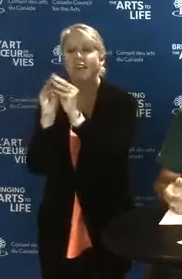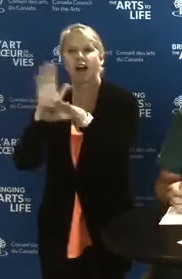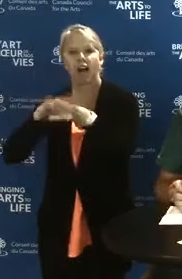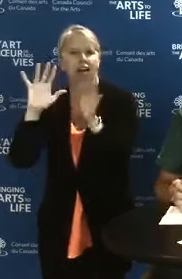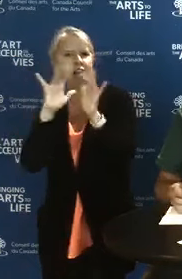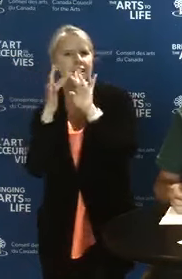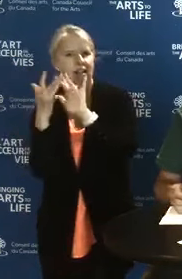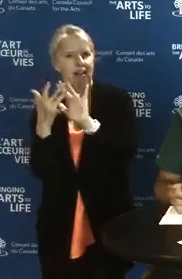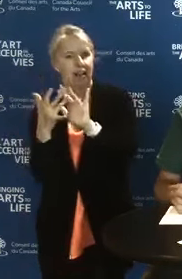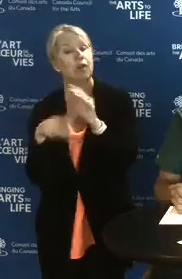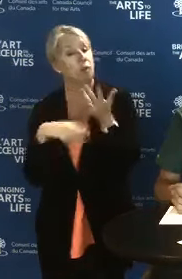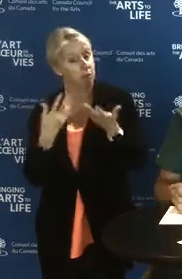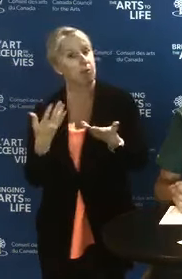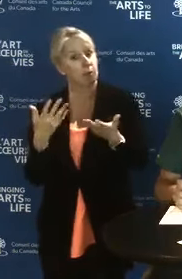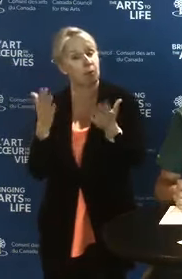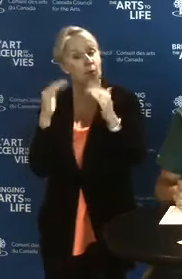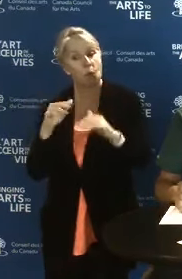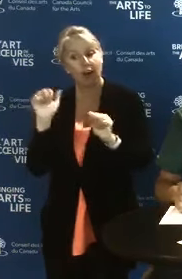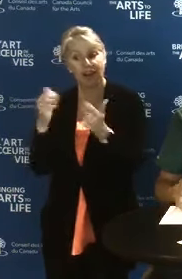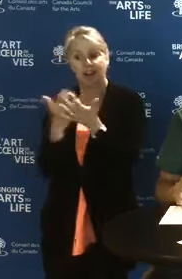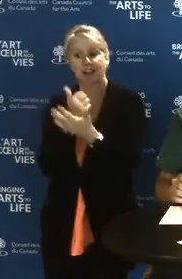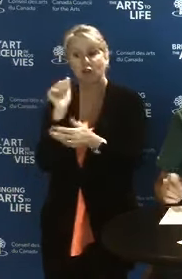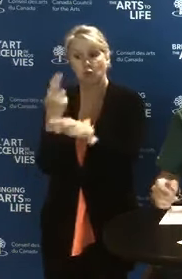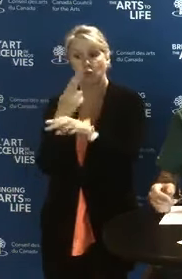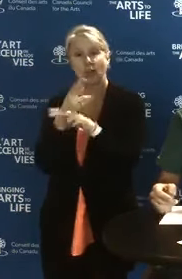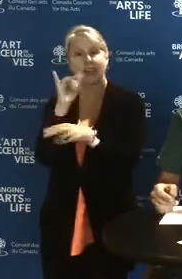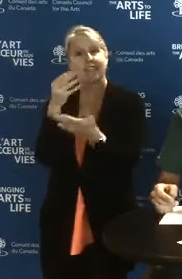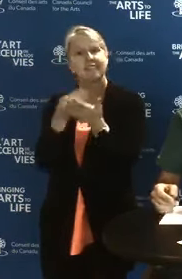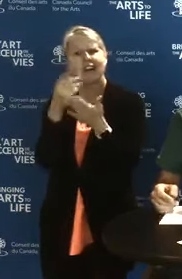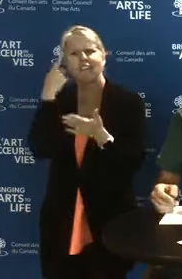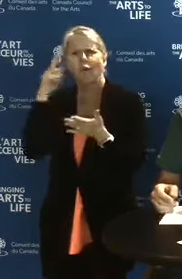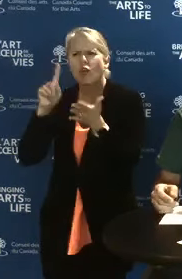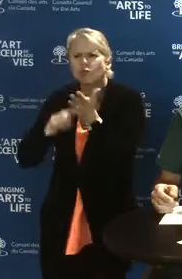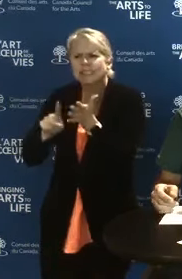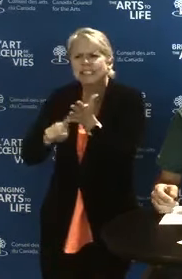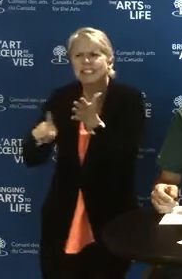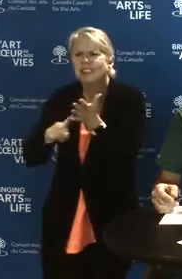You can also use this fund to experiment with innovative approaches